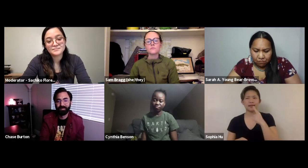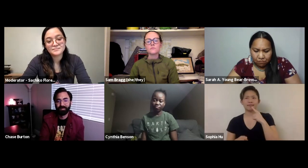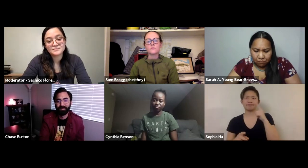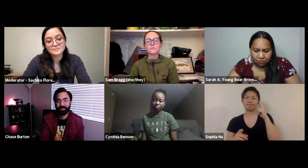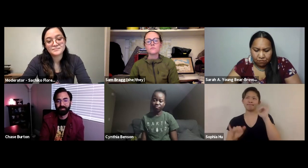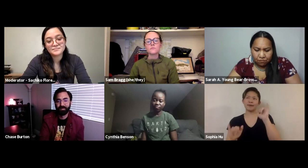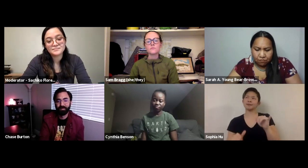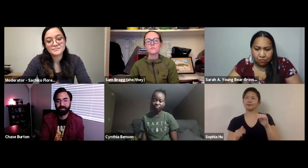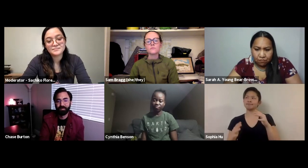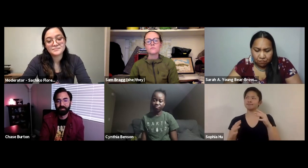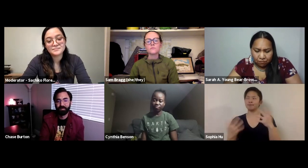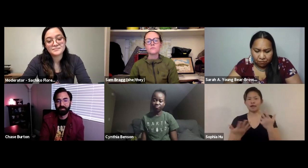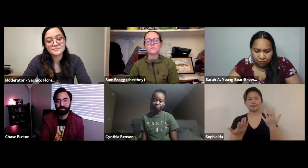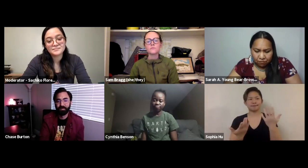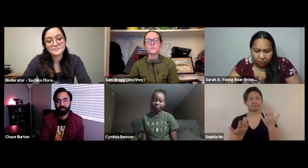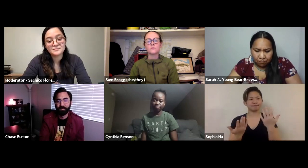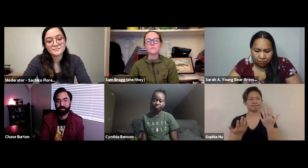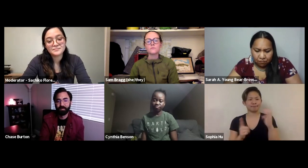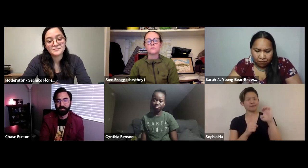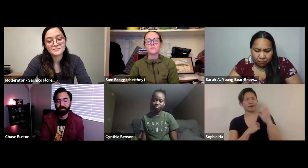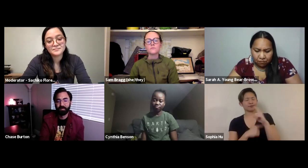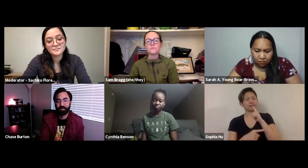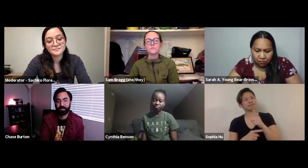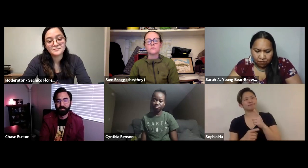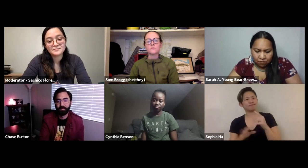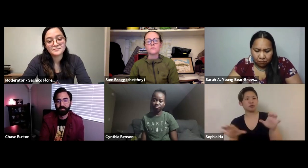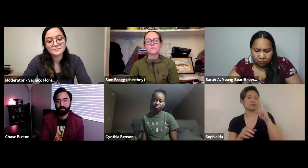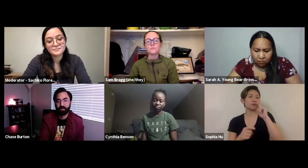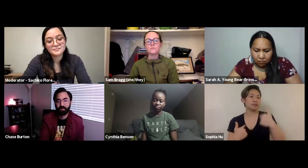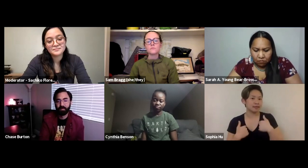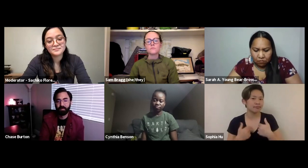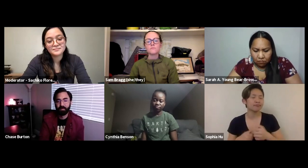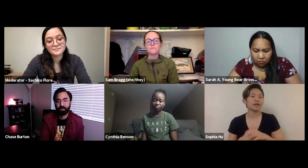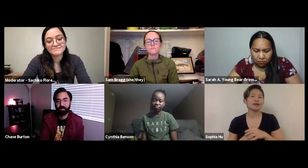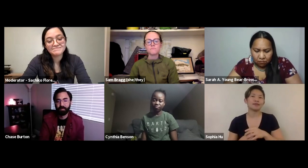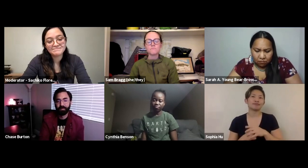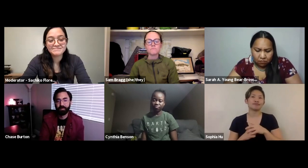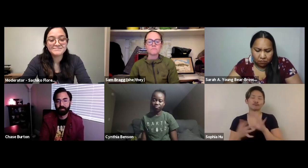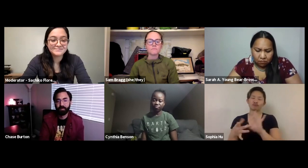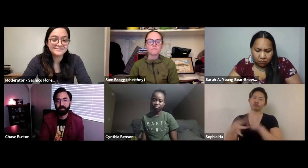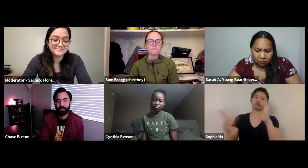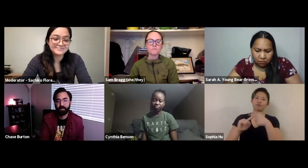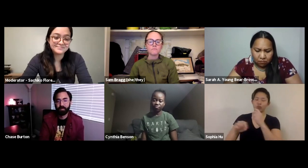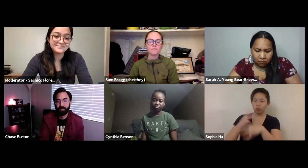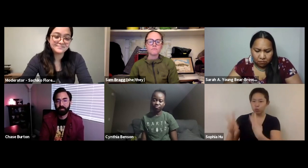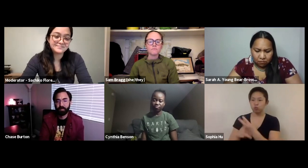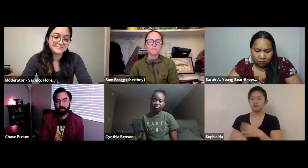kind of being able to disconnect from this electronic world so that's what this has done